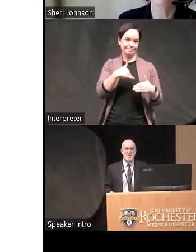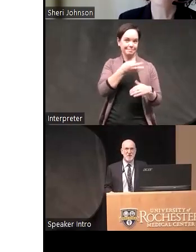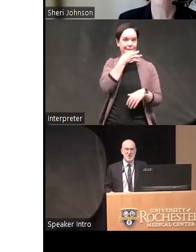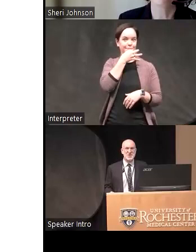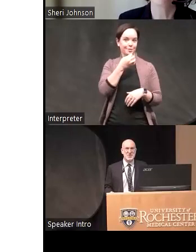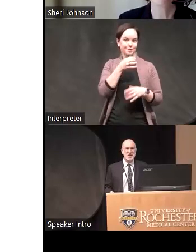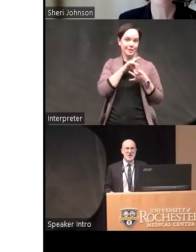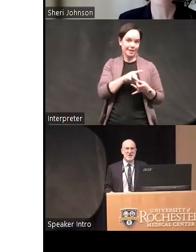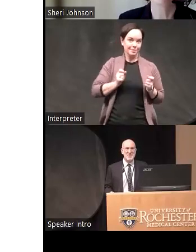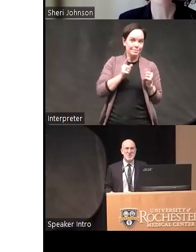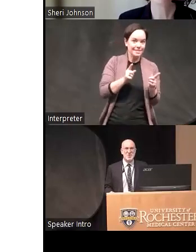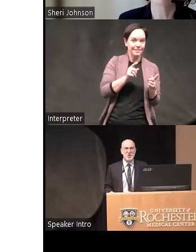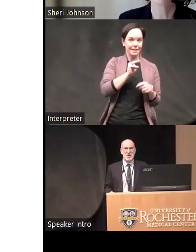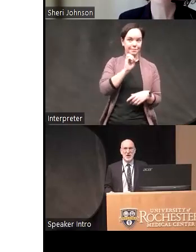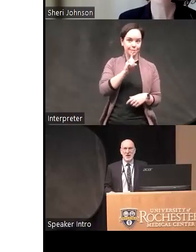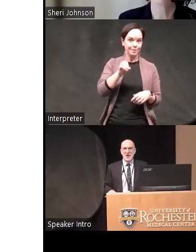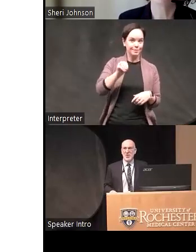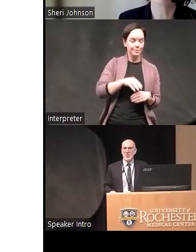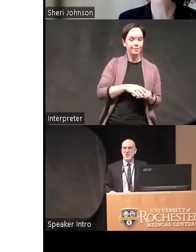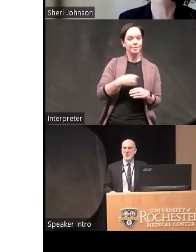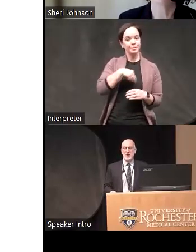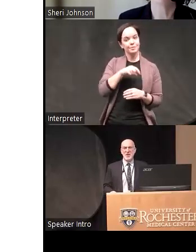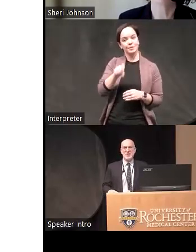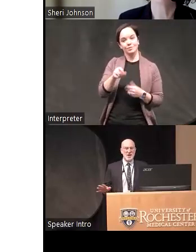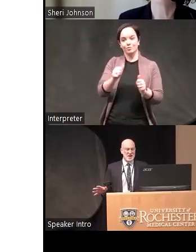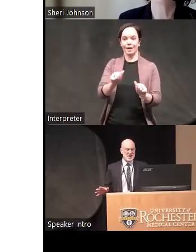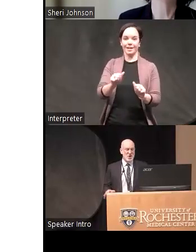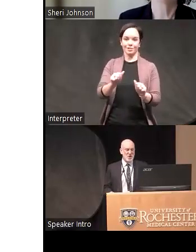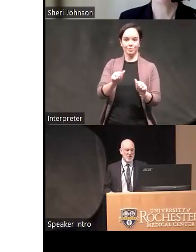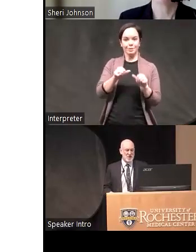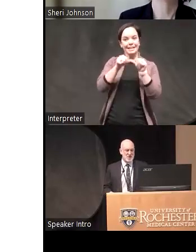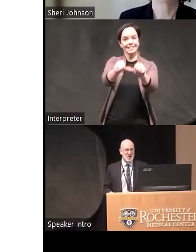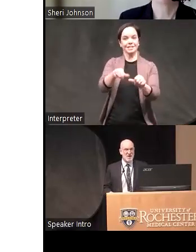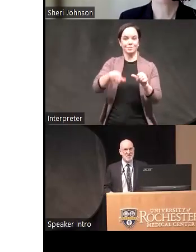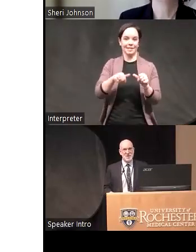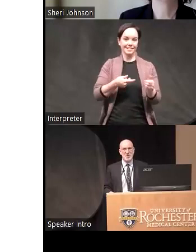impulsivity and mood disorders you know we should try to keep the dialogue going because uh you know